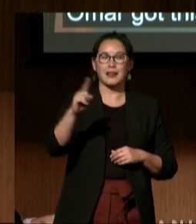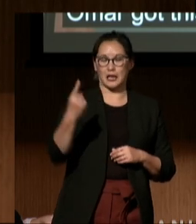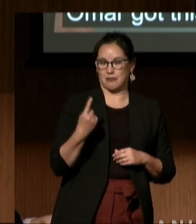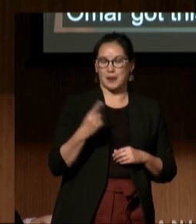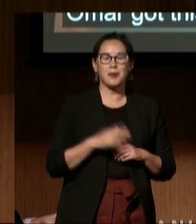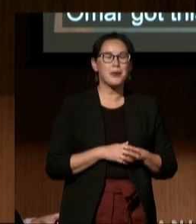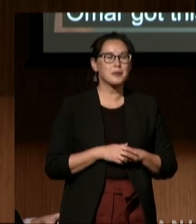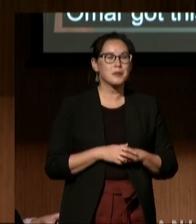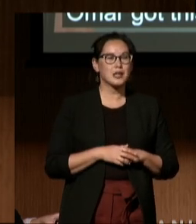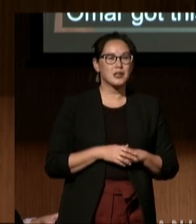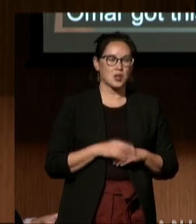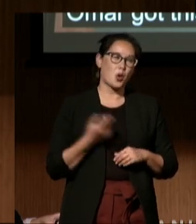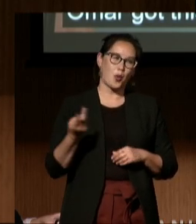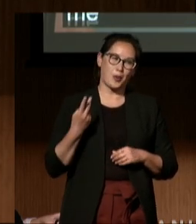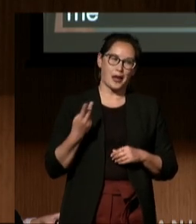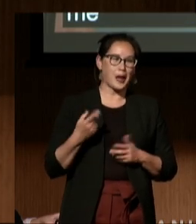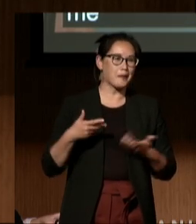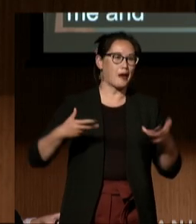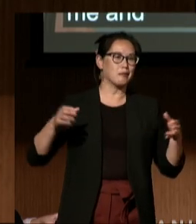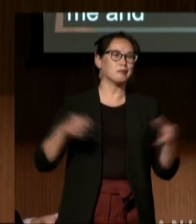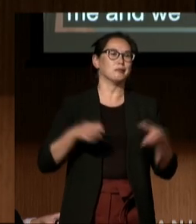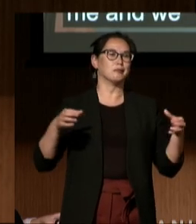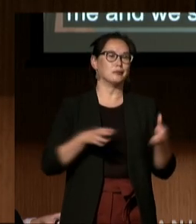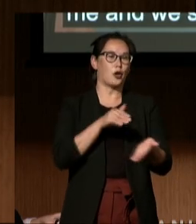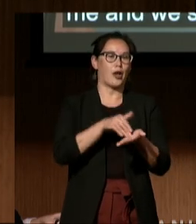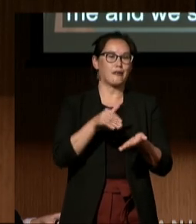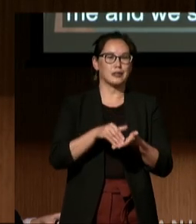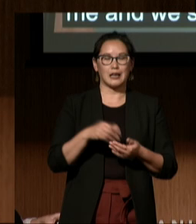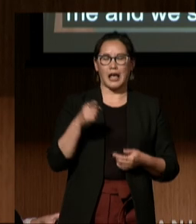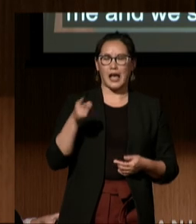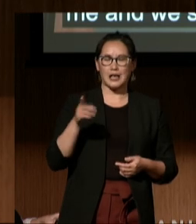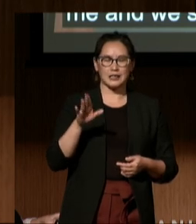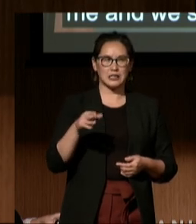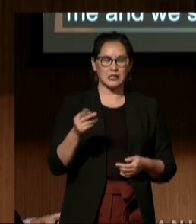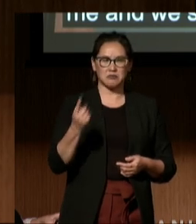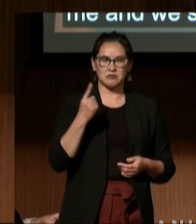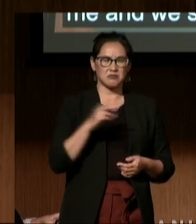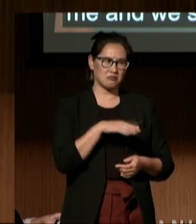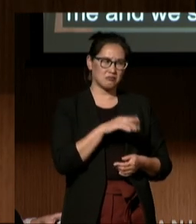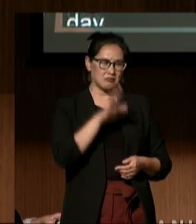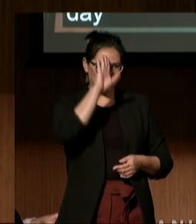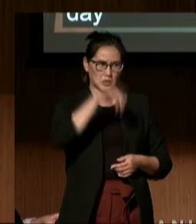and one day, he happened to mention, "You know, my brother has autism, "and I don't like the way the school